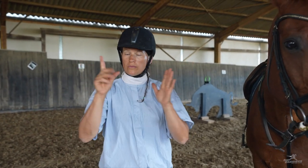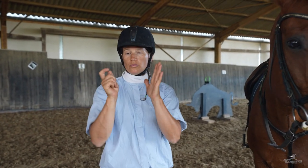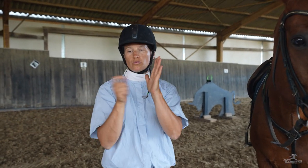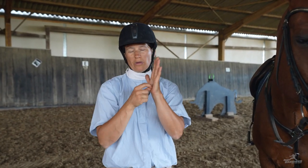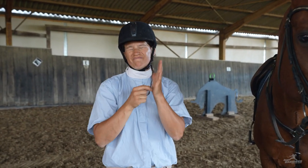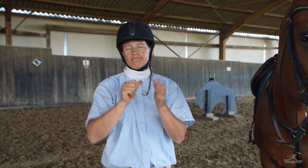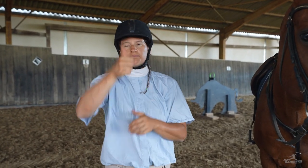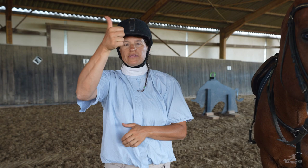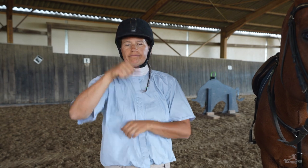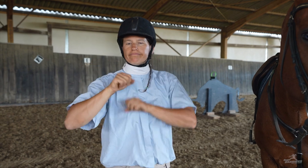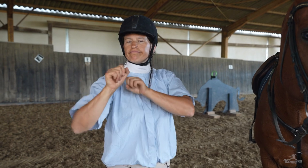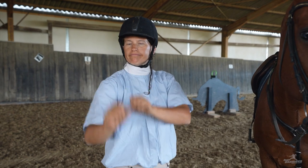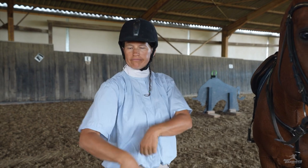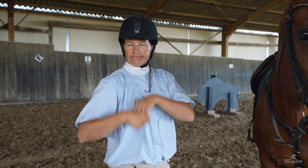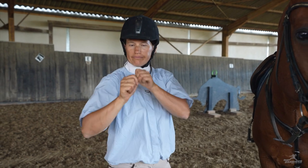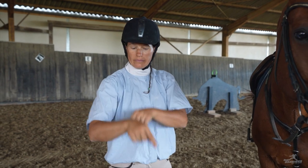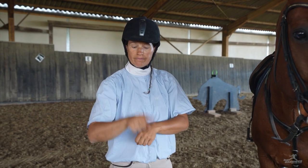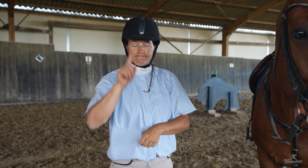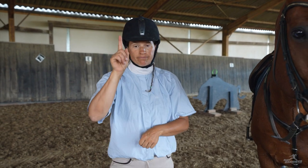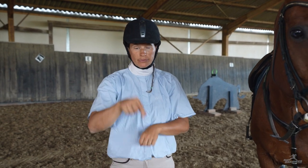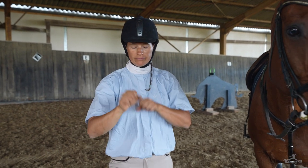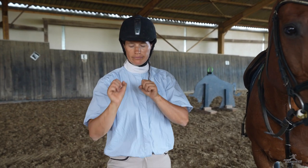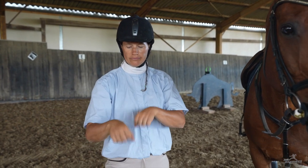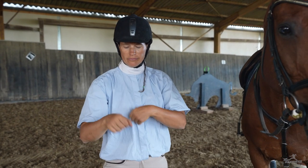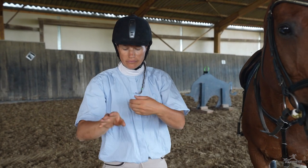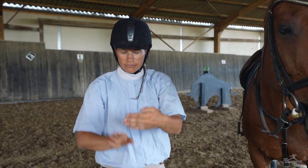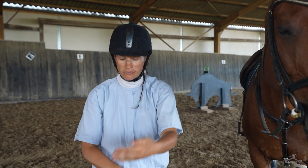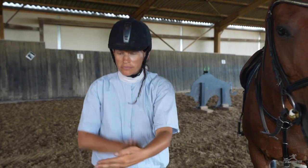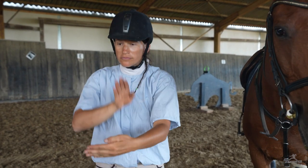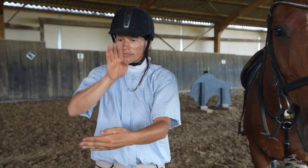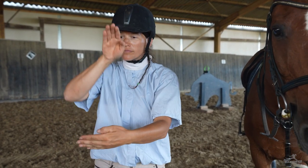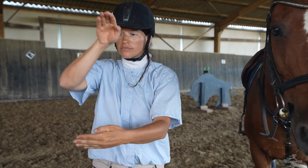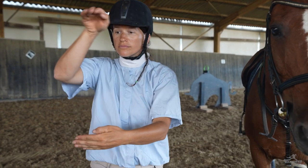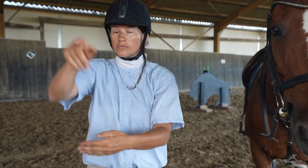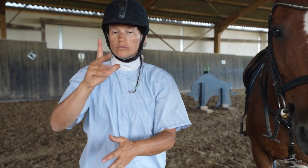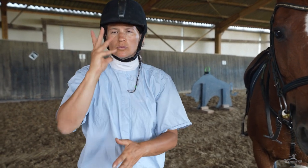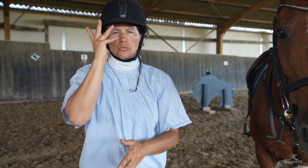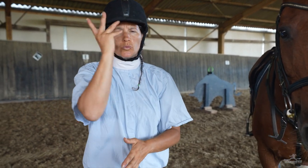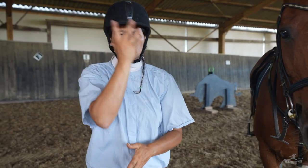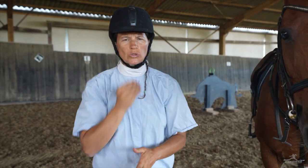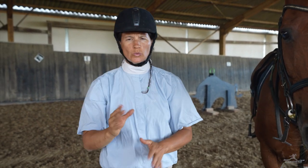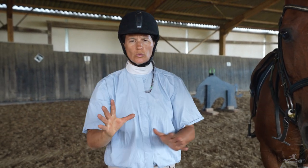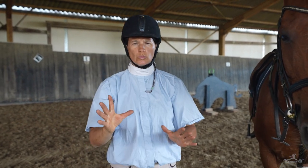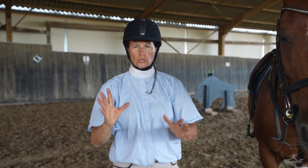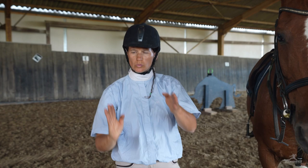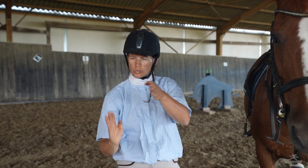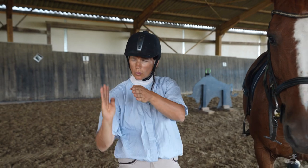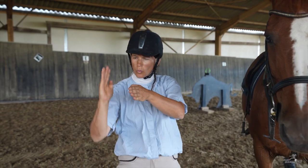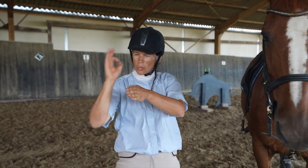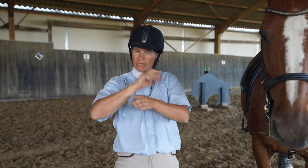though more points will be awarded for a gallop. The jump must be done beautifully